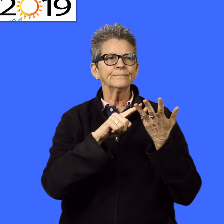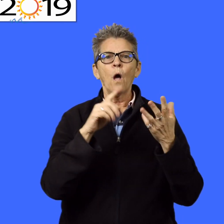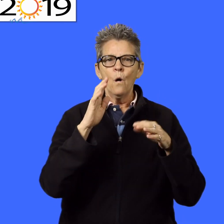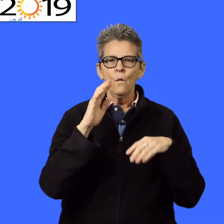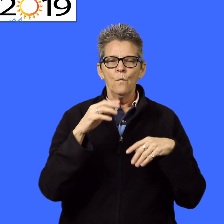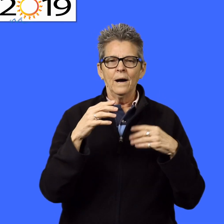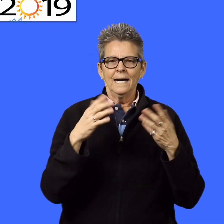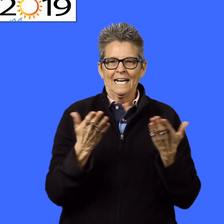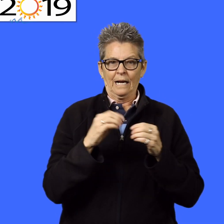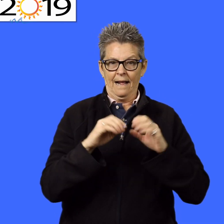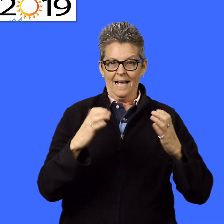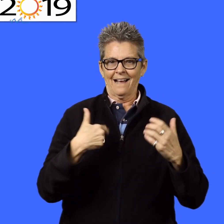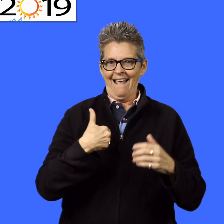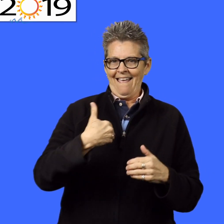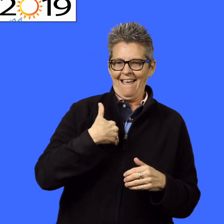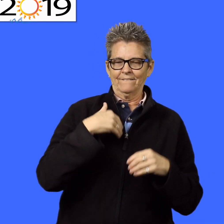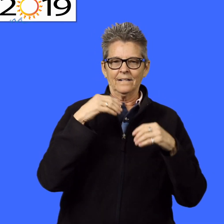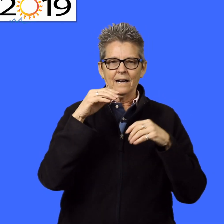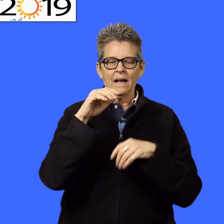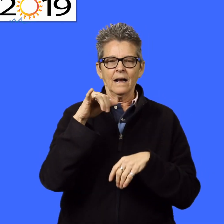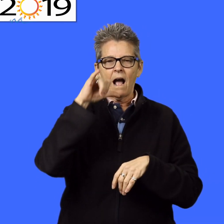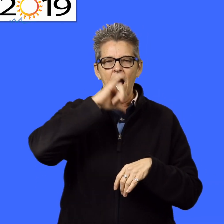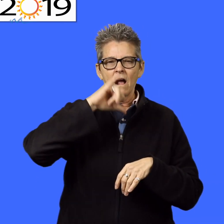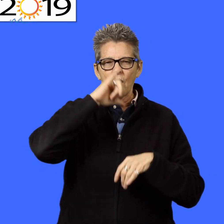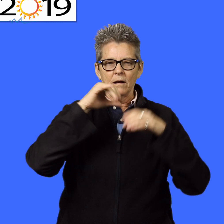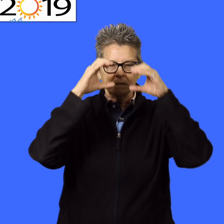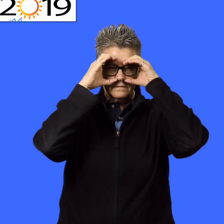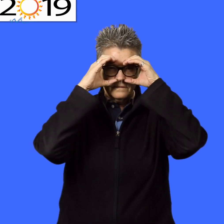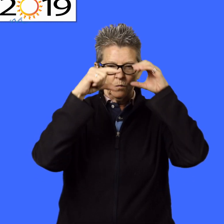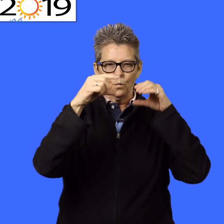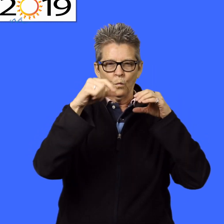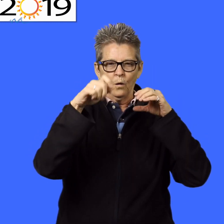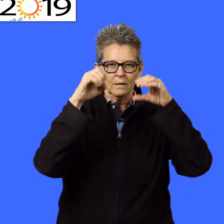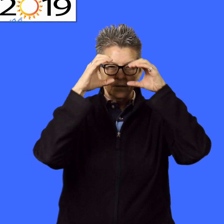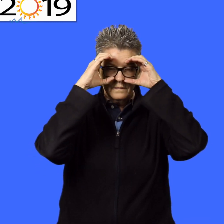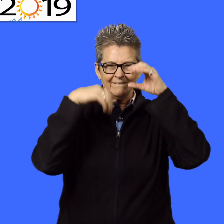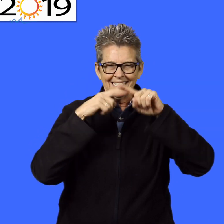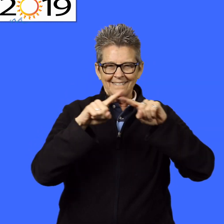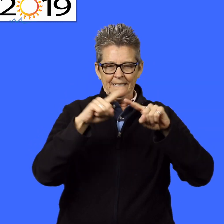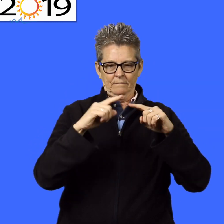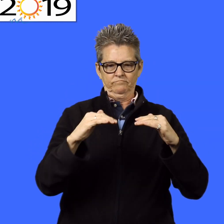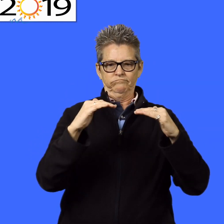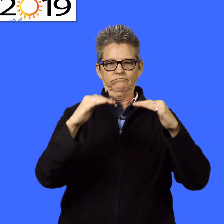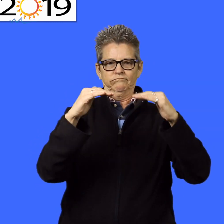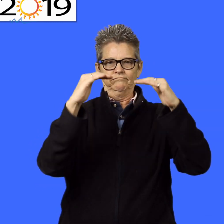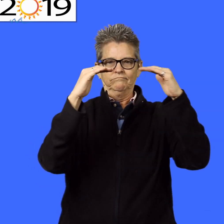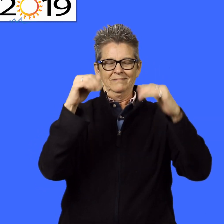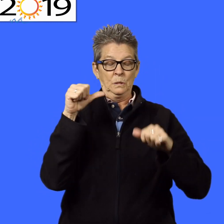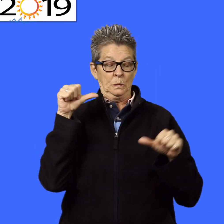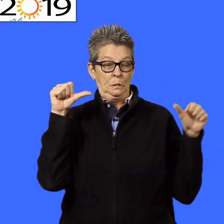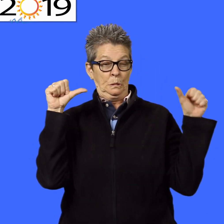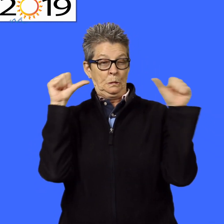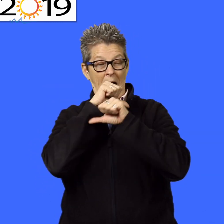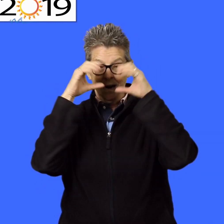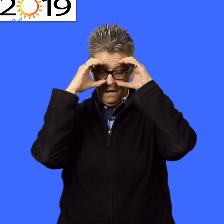And even in class, we'll provide a Drunk Driving Awareness workshop with goggles that simulate alcohol intoxication.